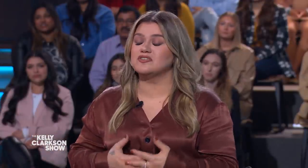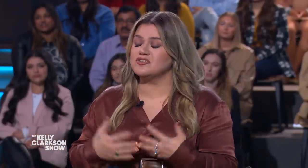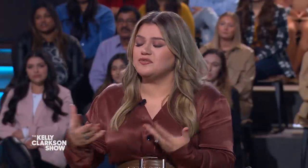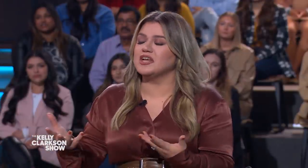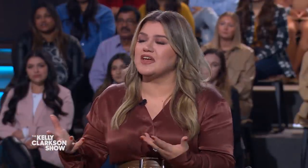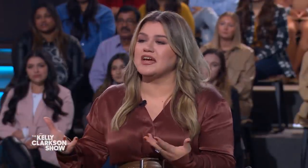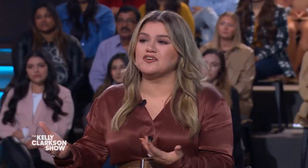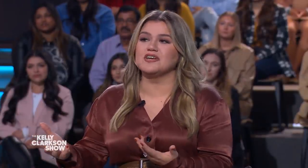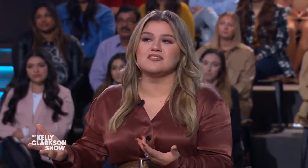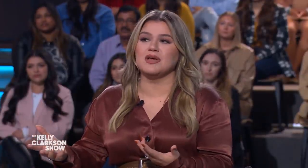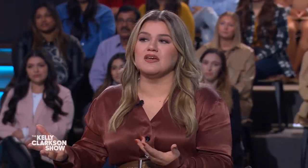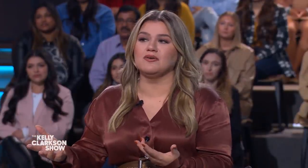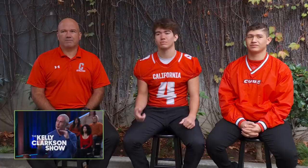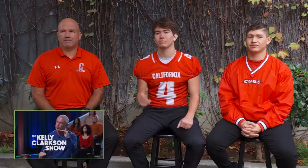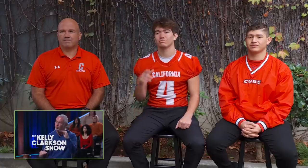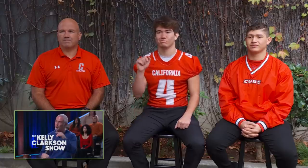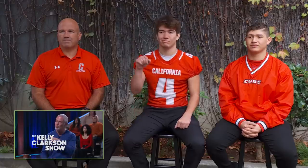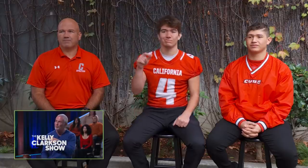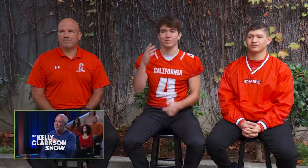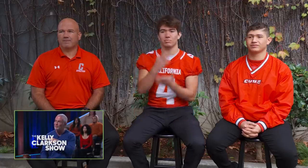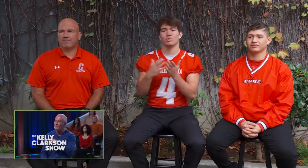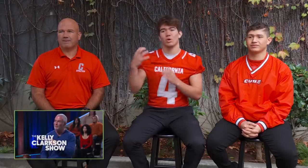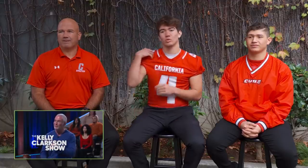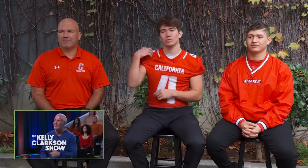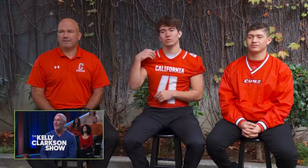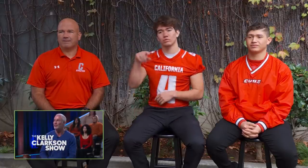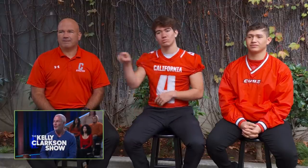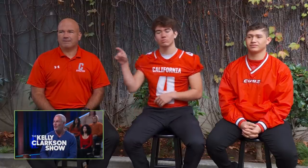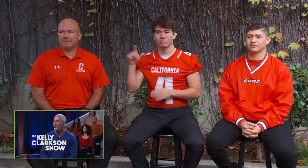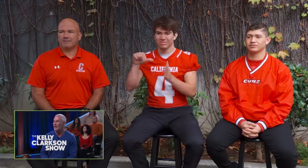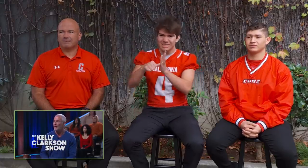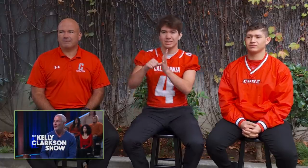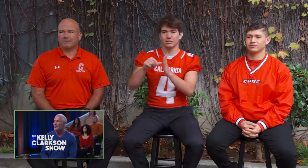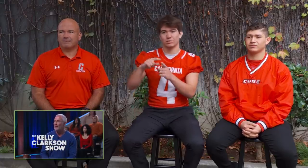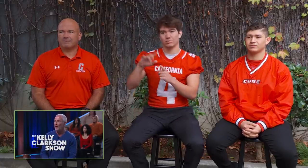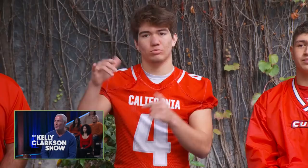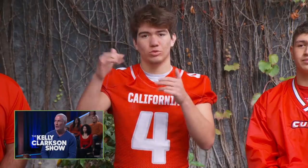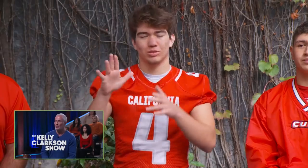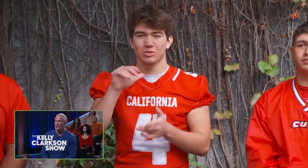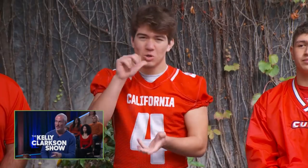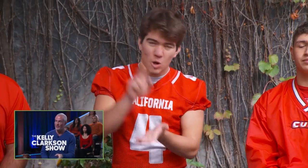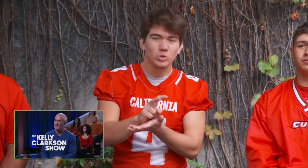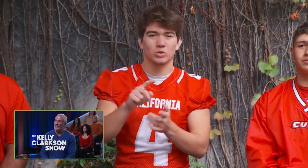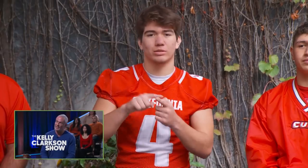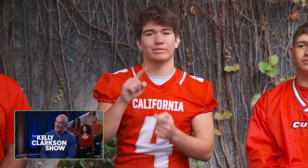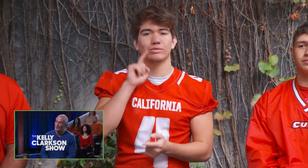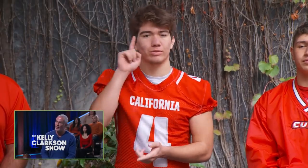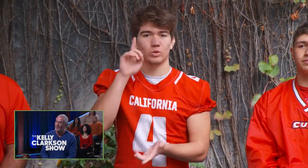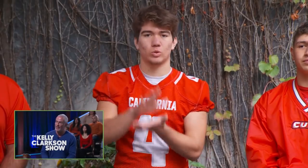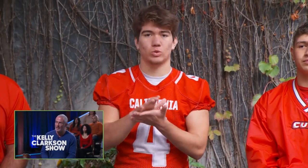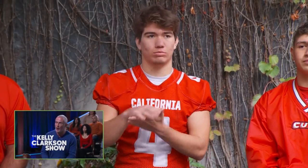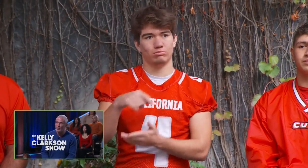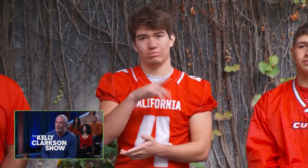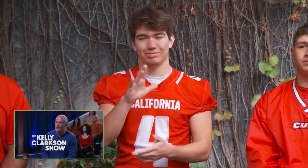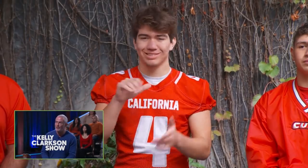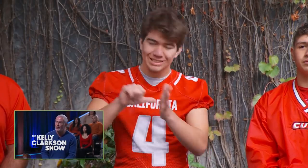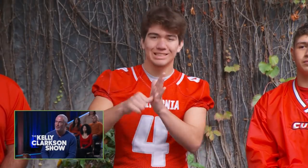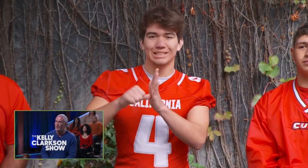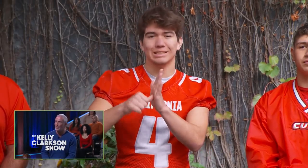do you feel like they underestimate you? Yeah, I sure do. Other coaches would emphasize to their players, "Hey, don't lose to the deaf school.